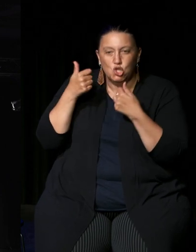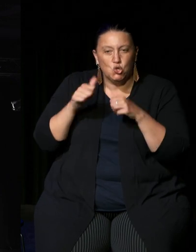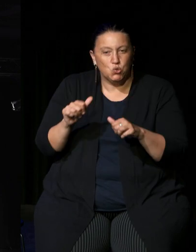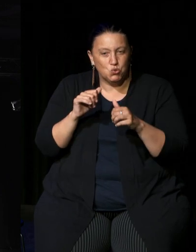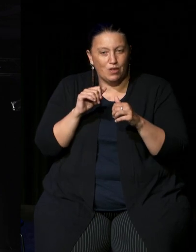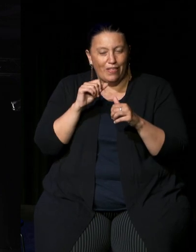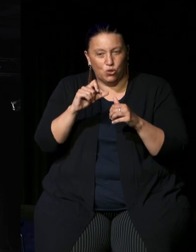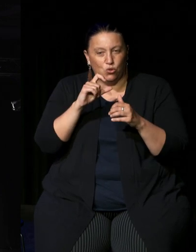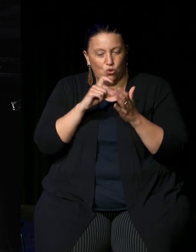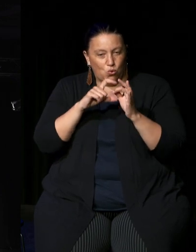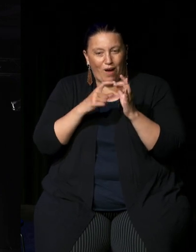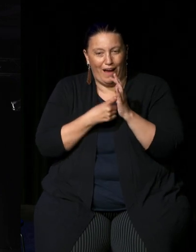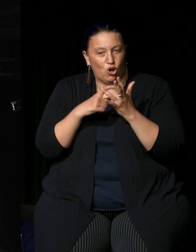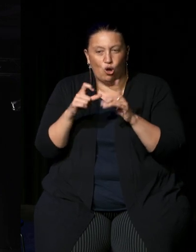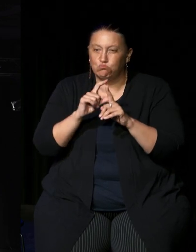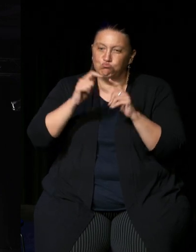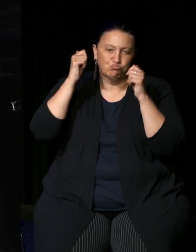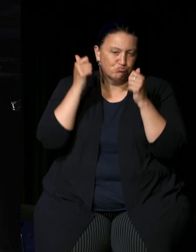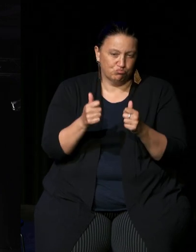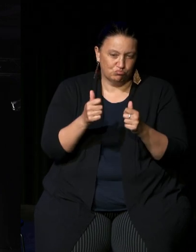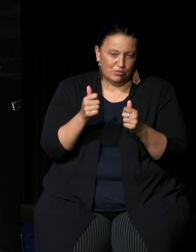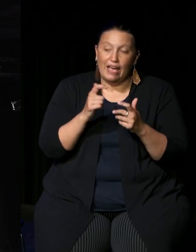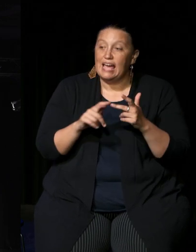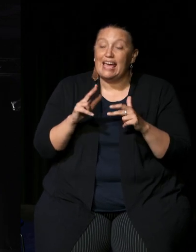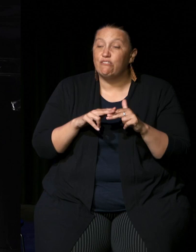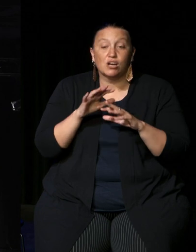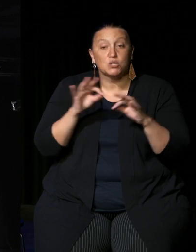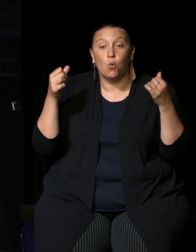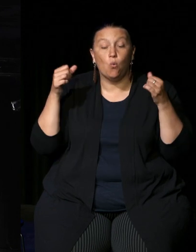invite you to do that right now if it doesn't work from where you are and it may not there are sheets